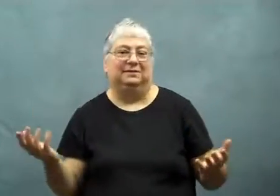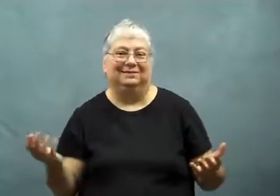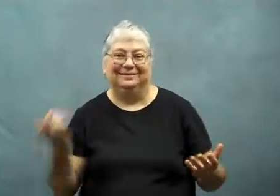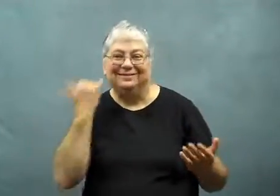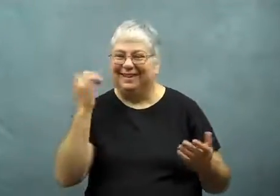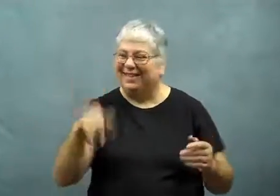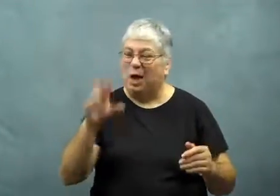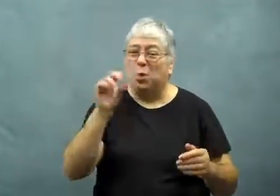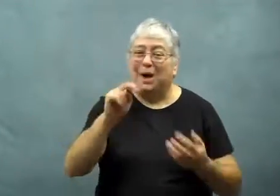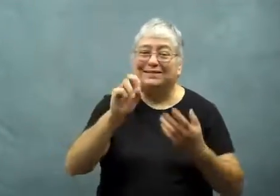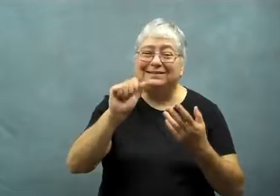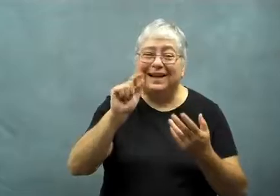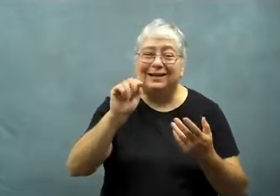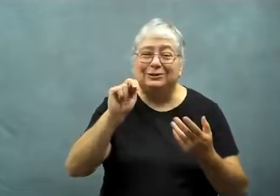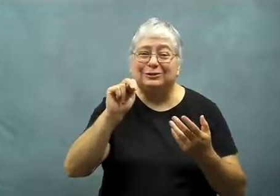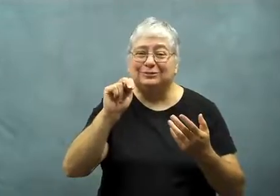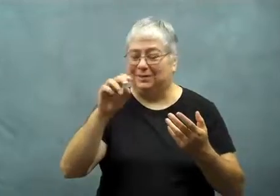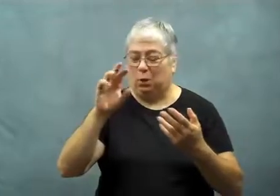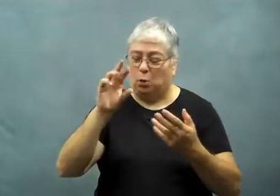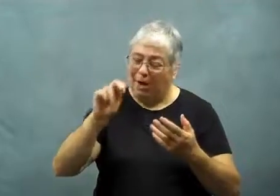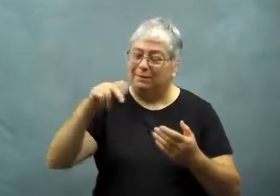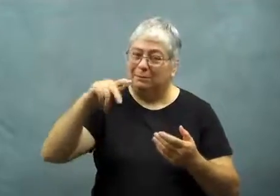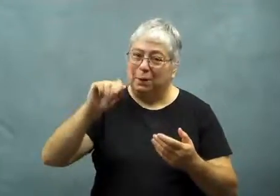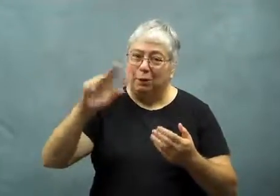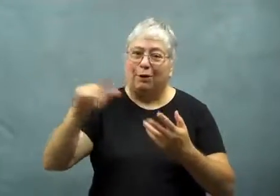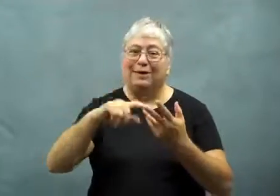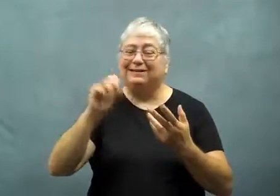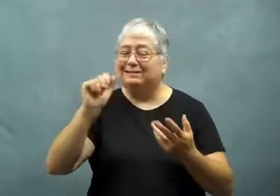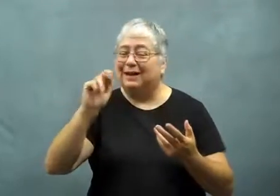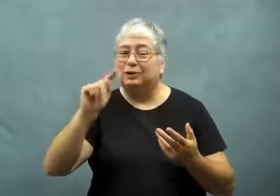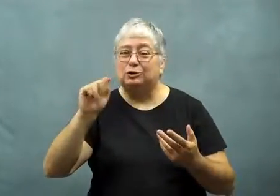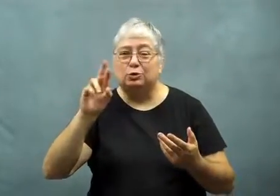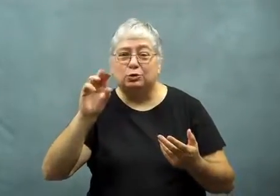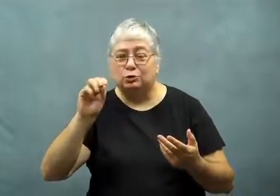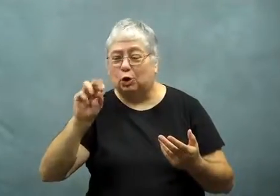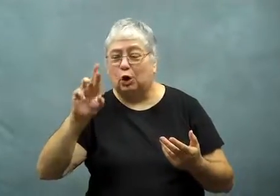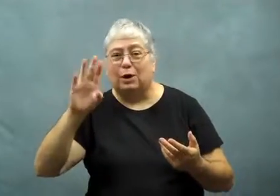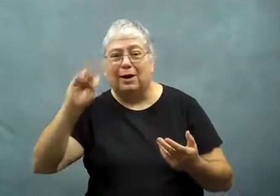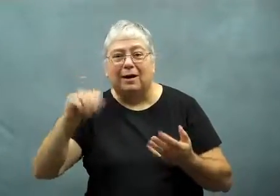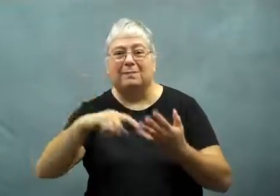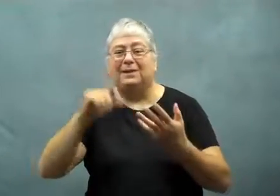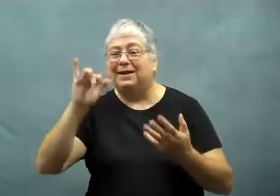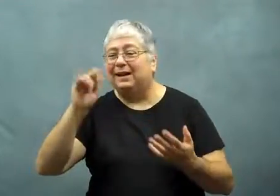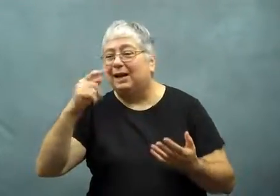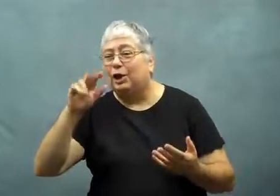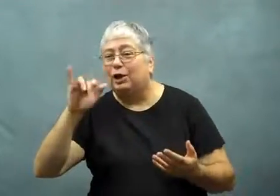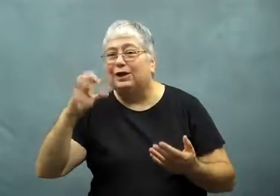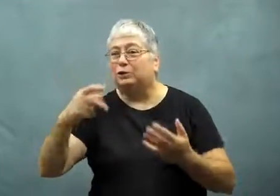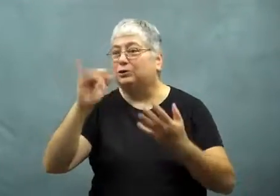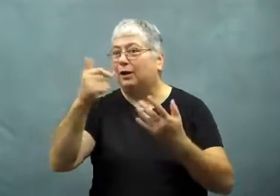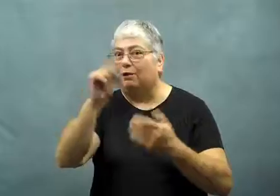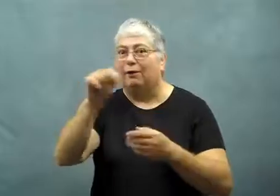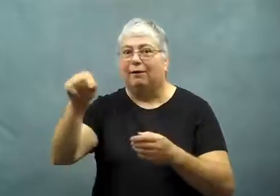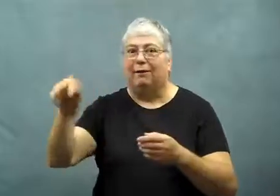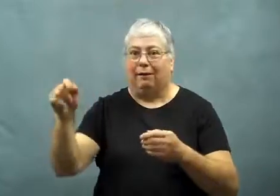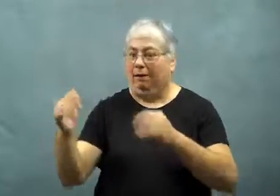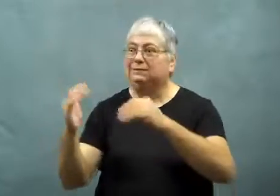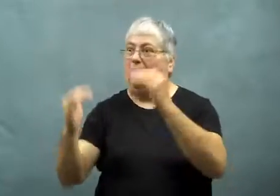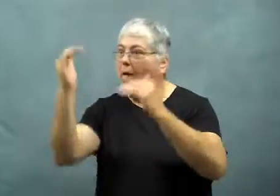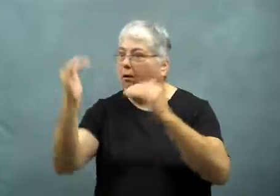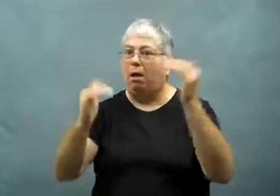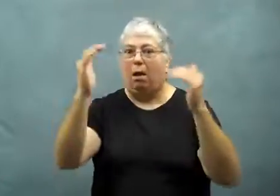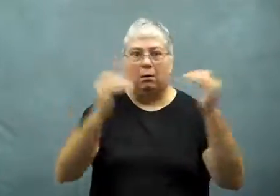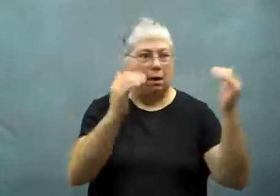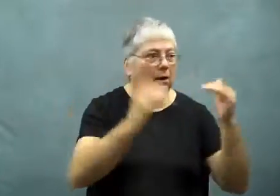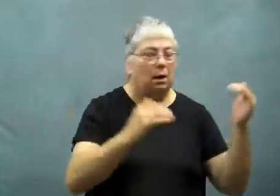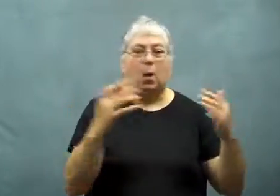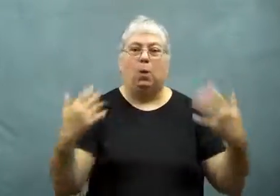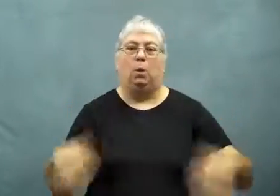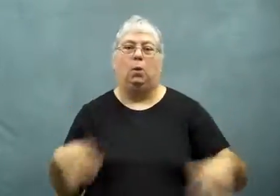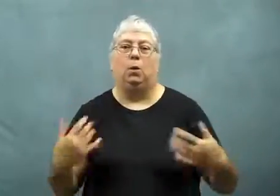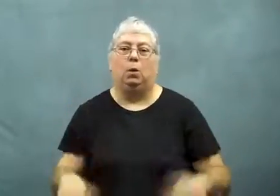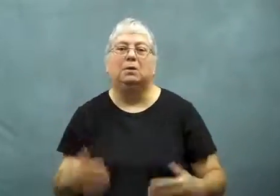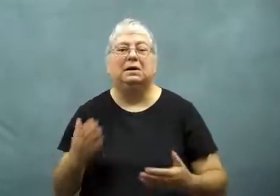With Ron Paul, Santorum, Gingrich and the others,